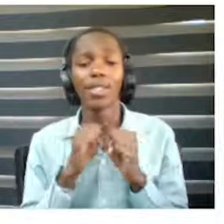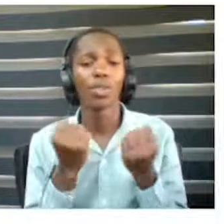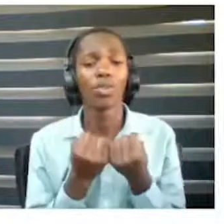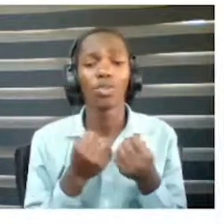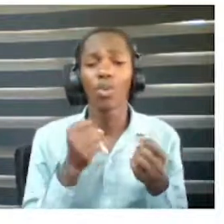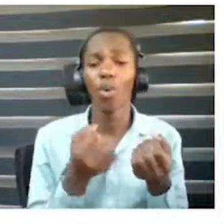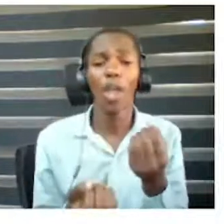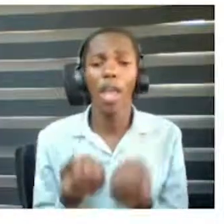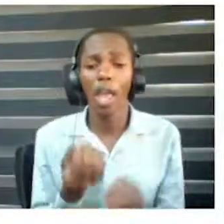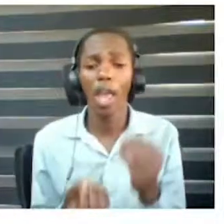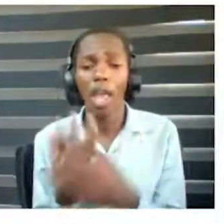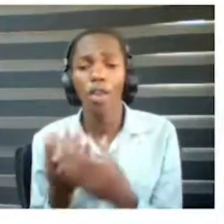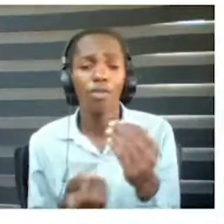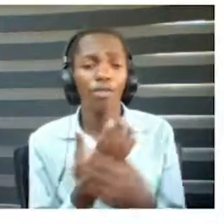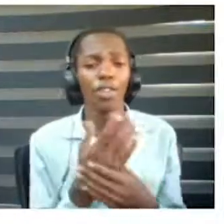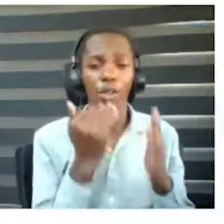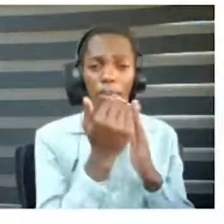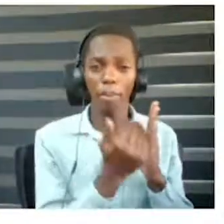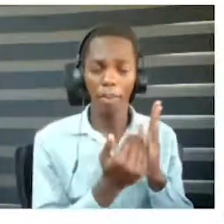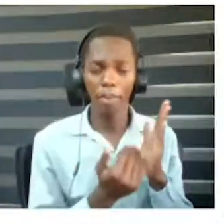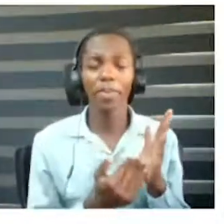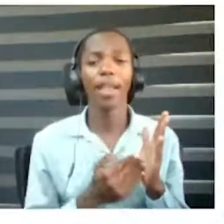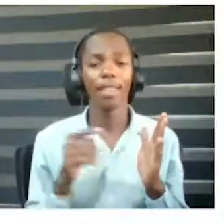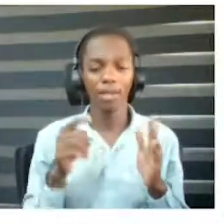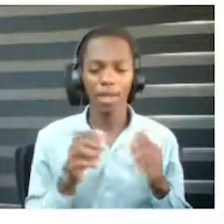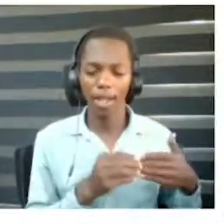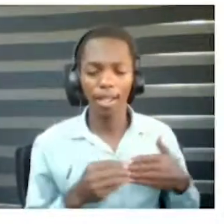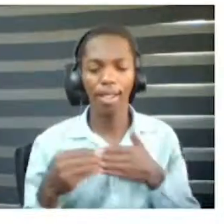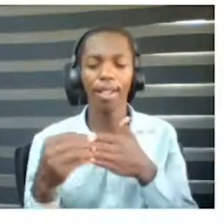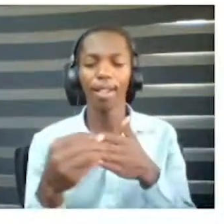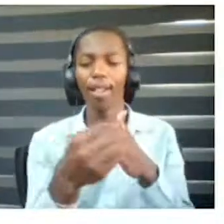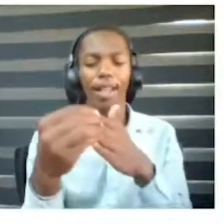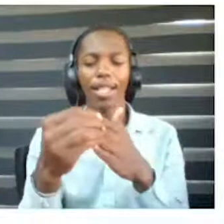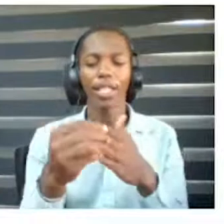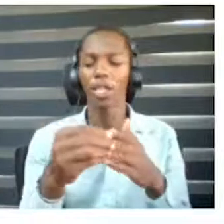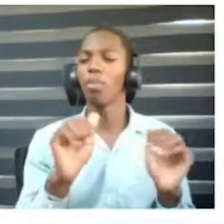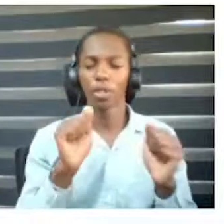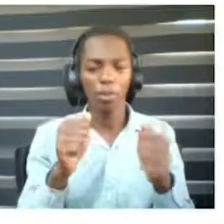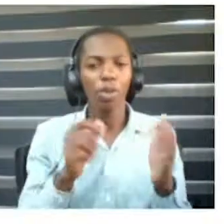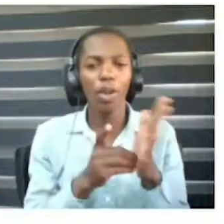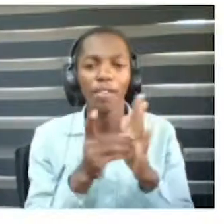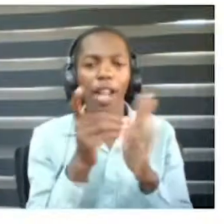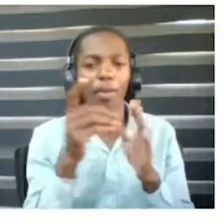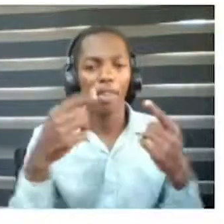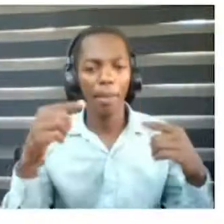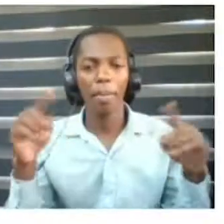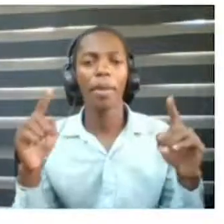our structure of our business in Tanzania and Africa. Thank you. Hi.